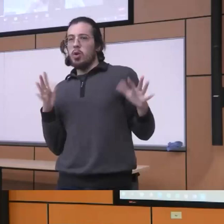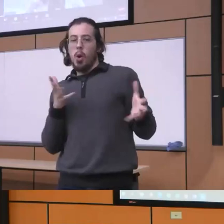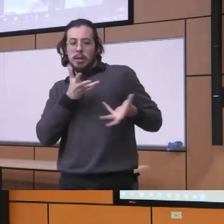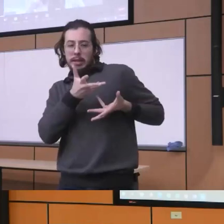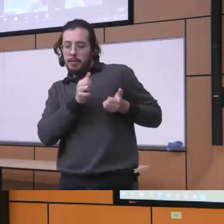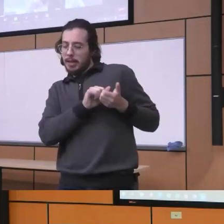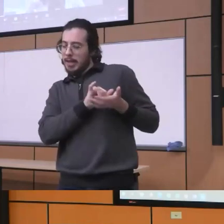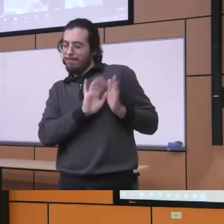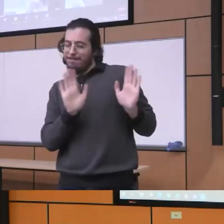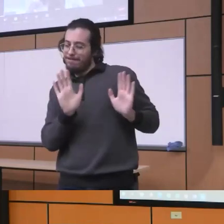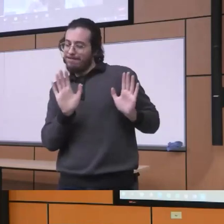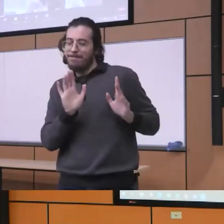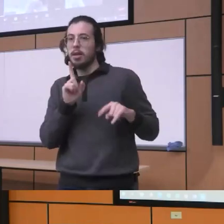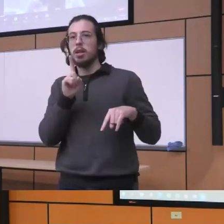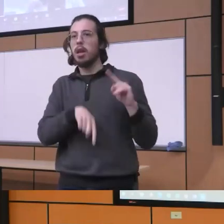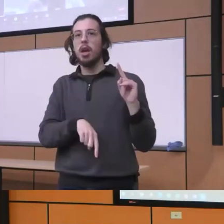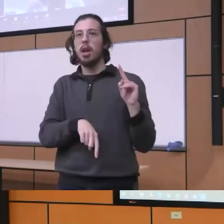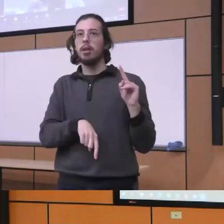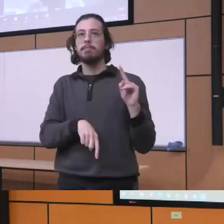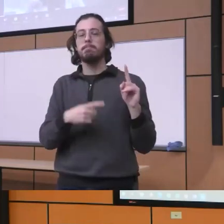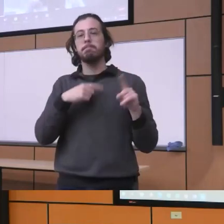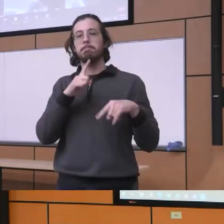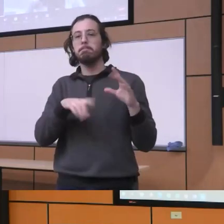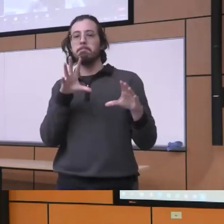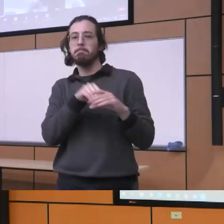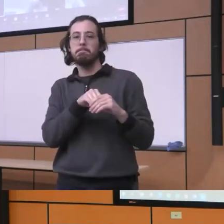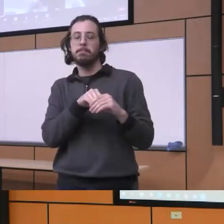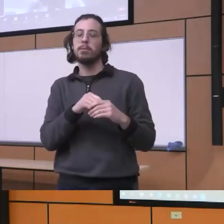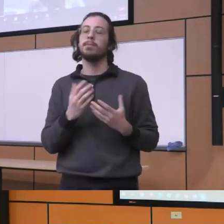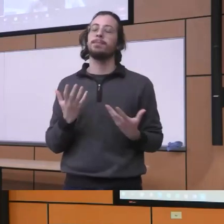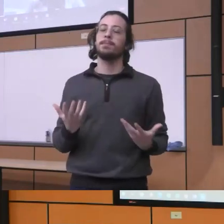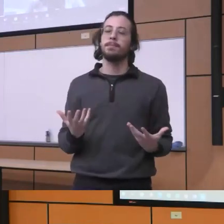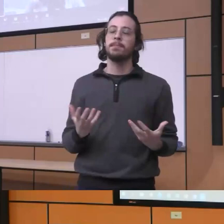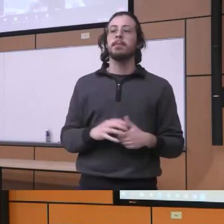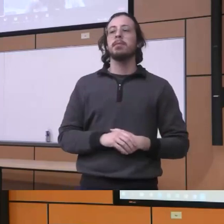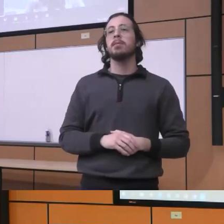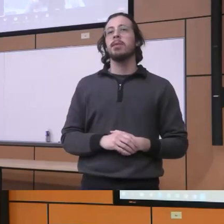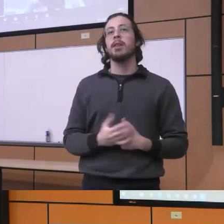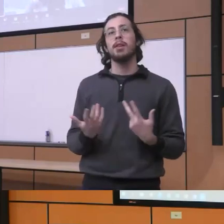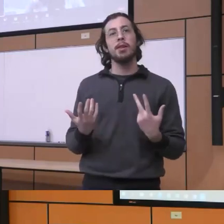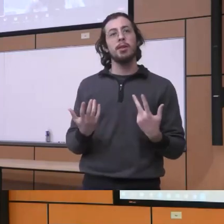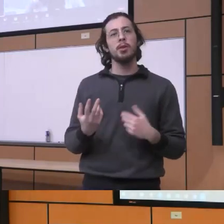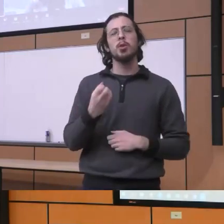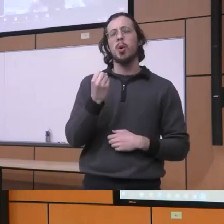know there is no way you know I can be involved in that so two things that I think we would want